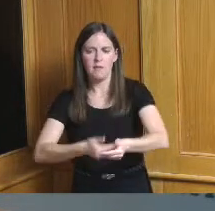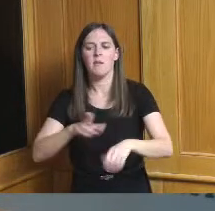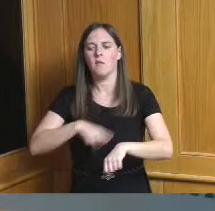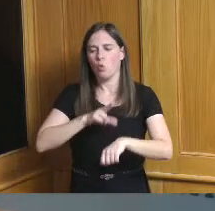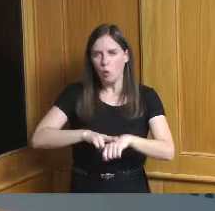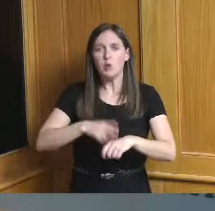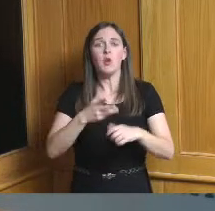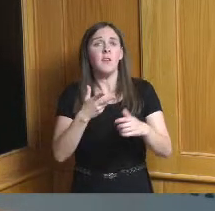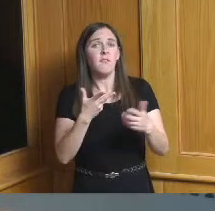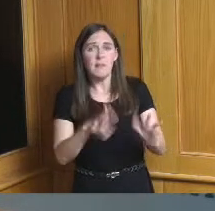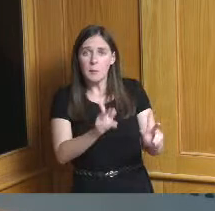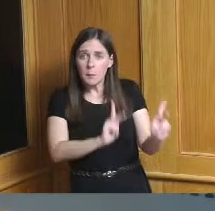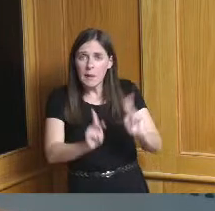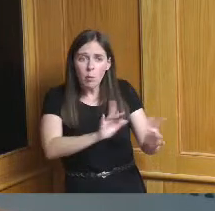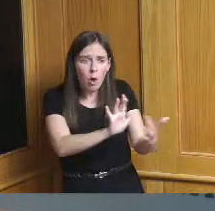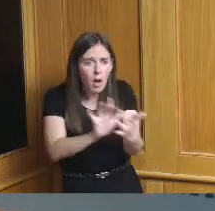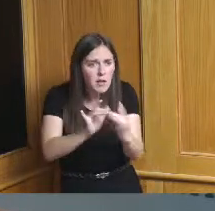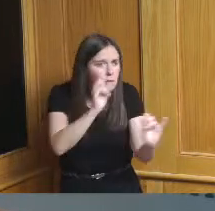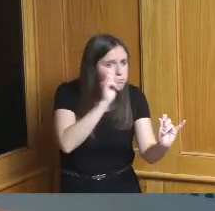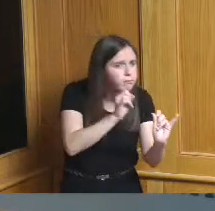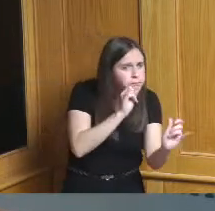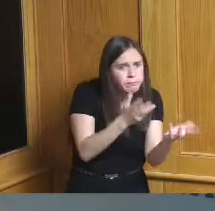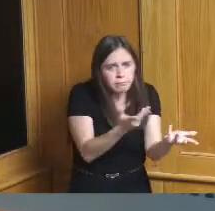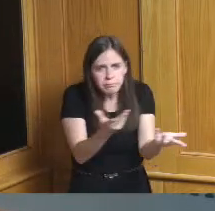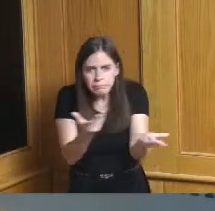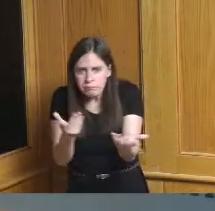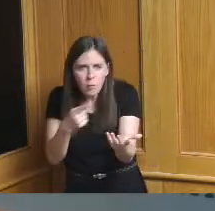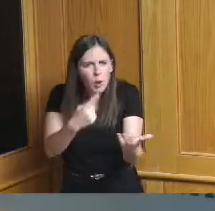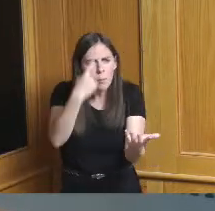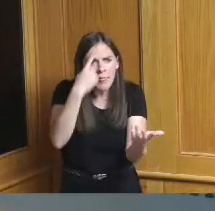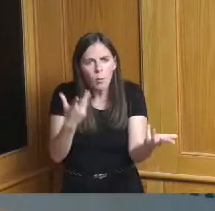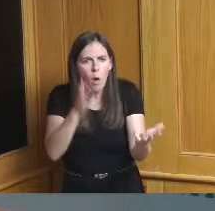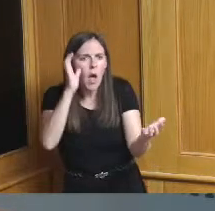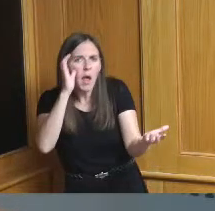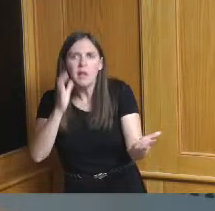the community local elected officials local appointed officials folks from all of the